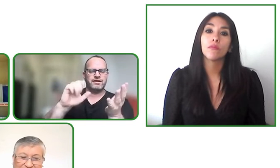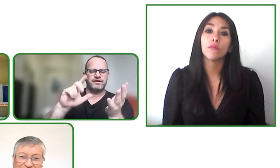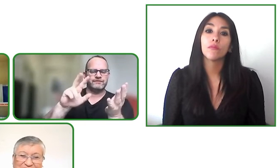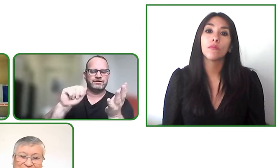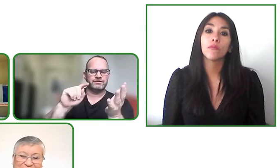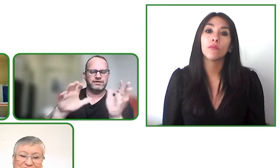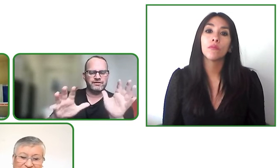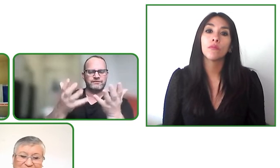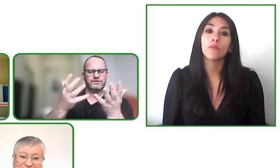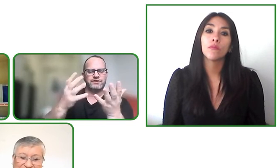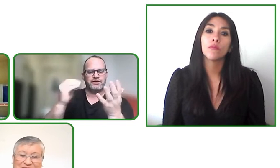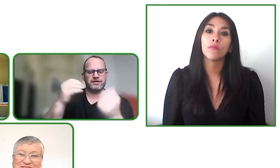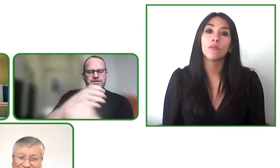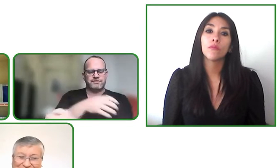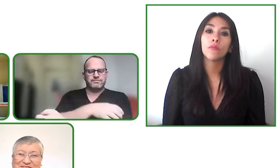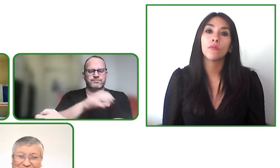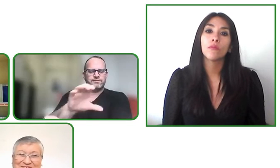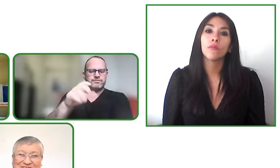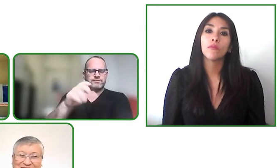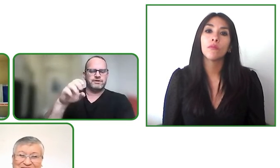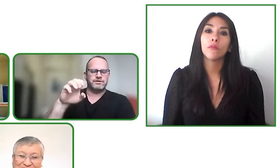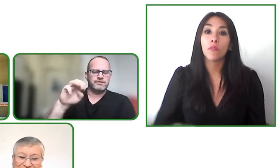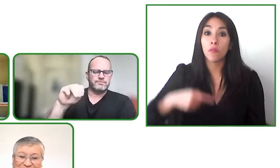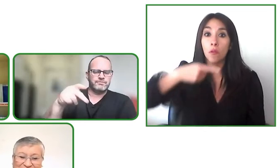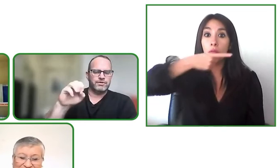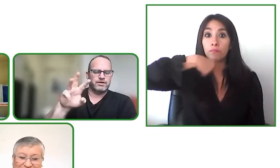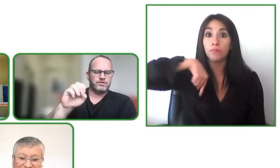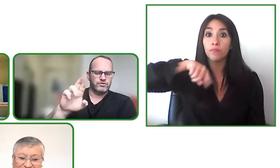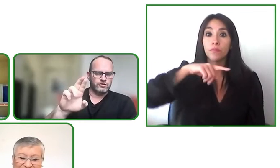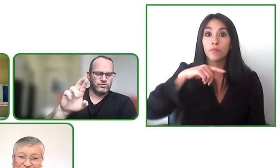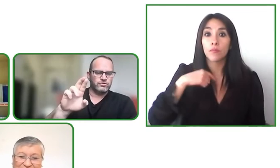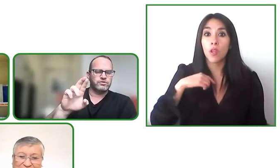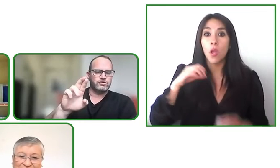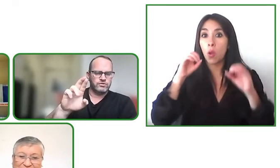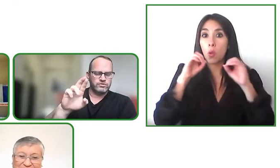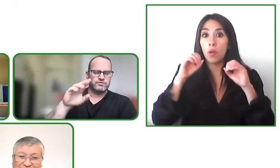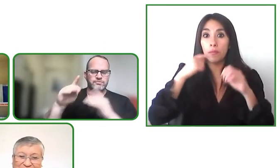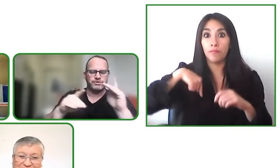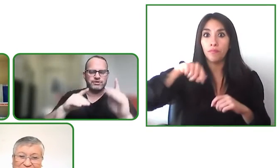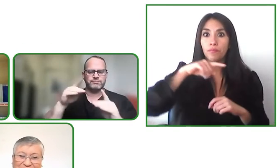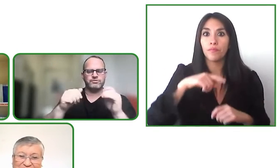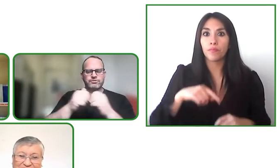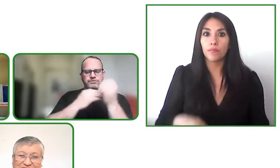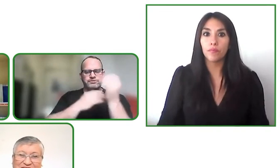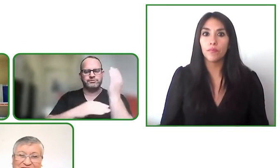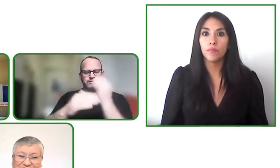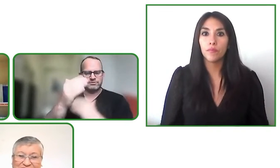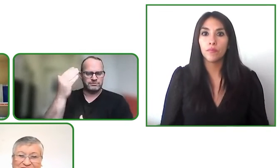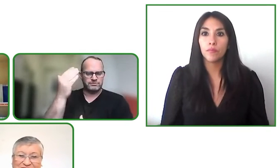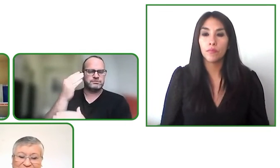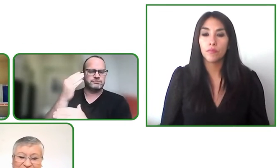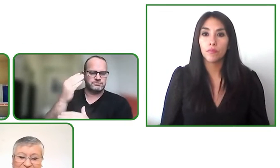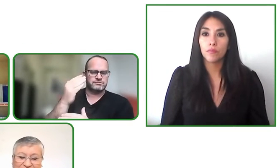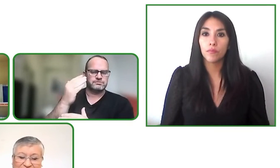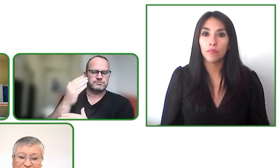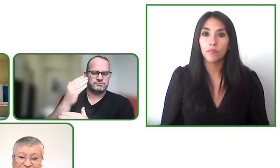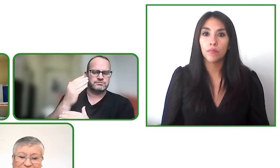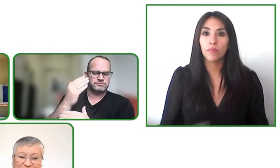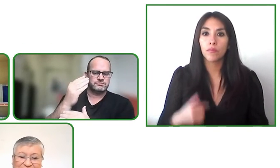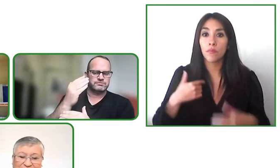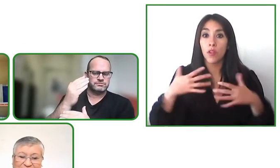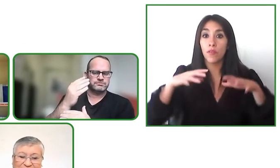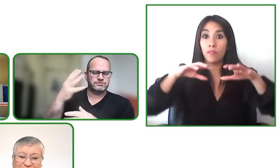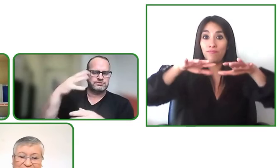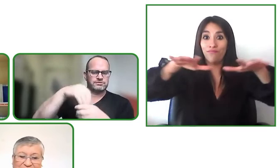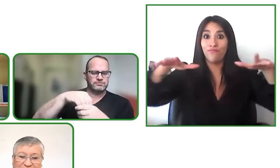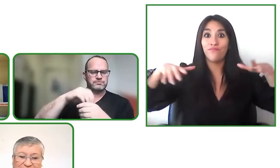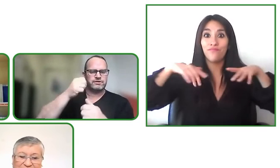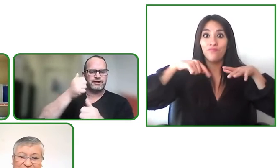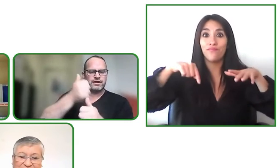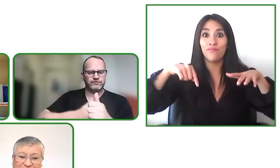to make sure that we invest and empower people with disabilities